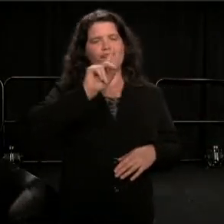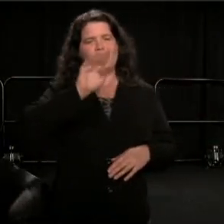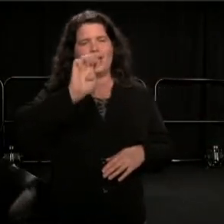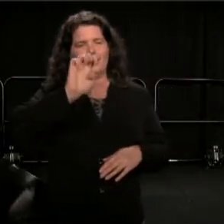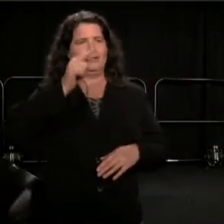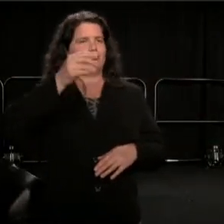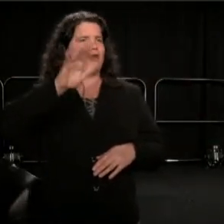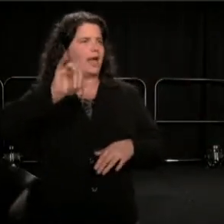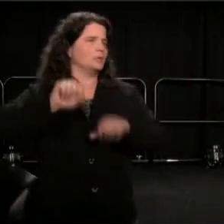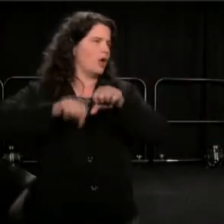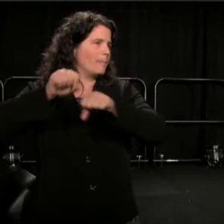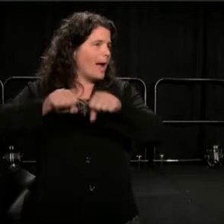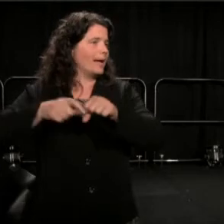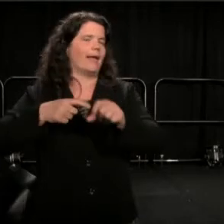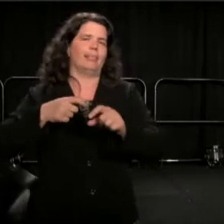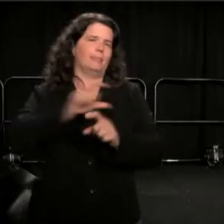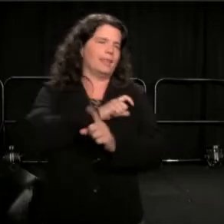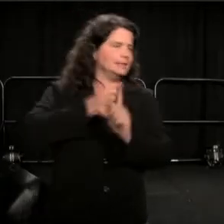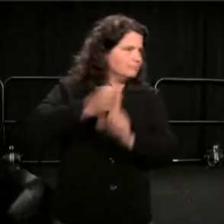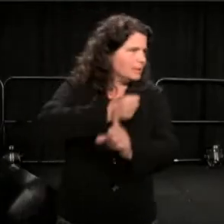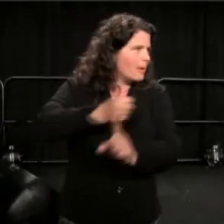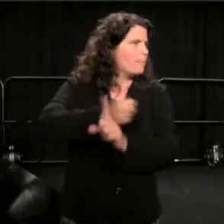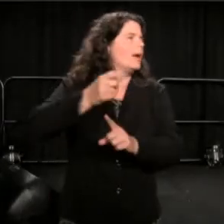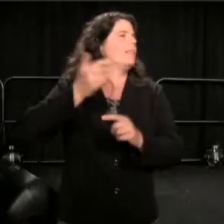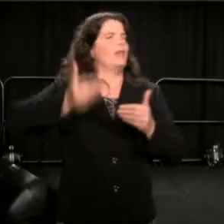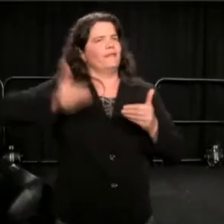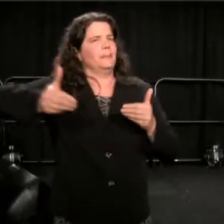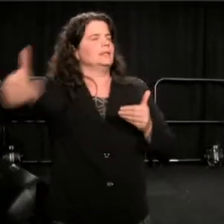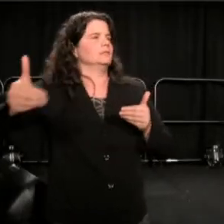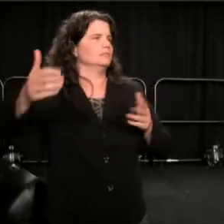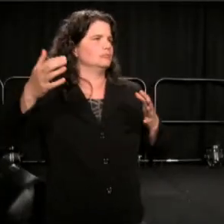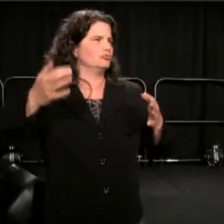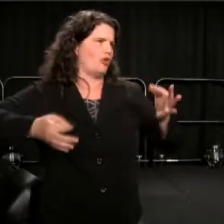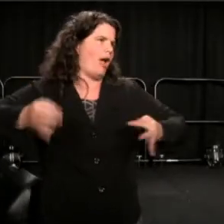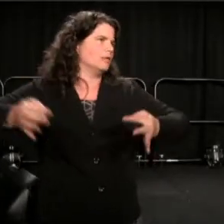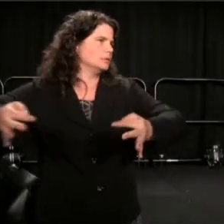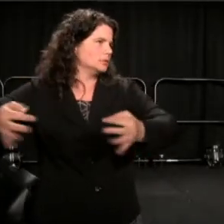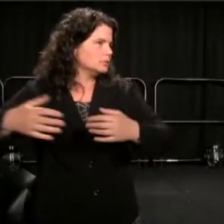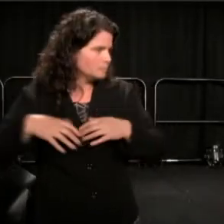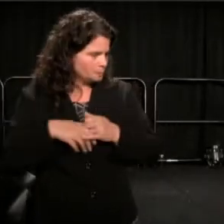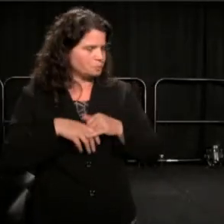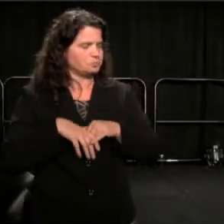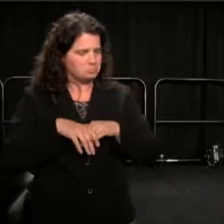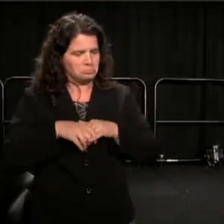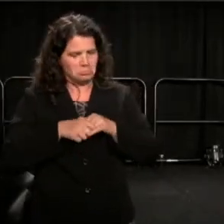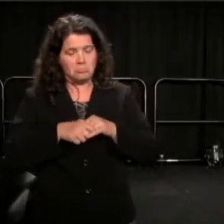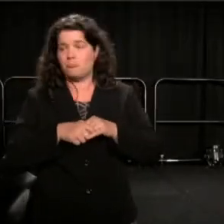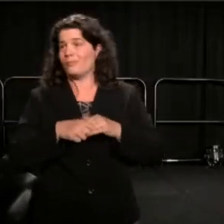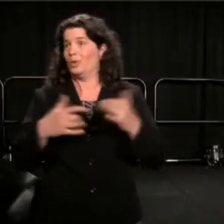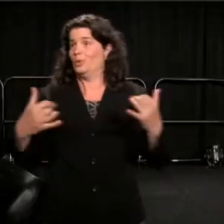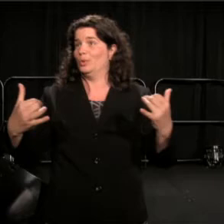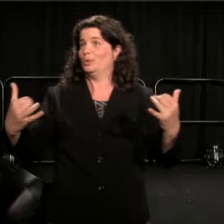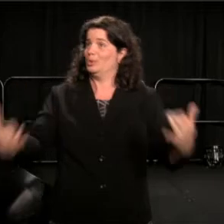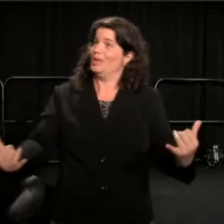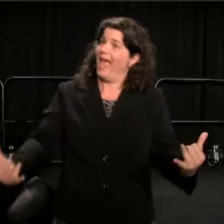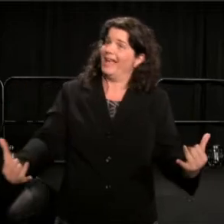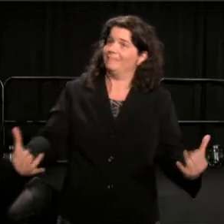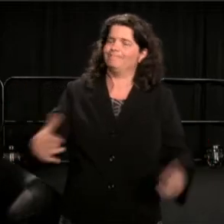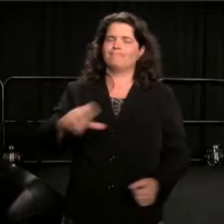that there have been a series of trials and in fact, today, Officer Goodson, the driver of the van,